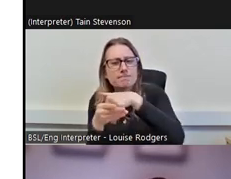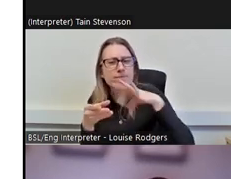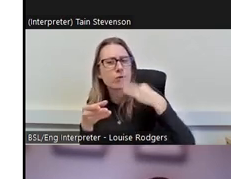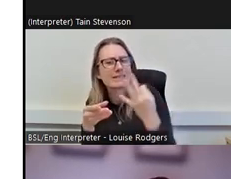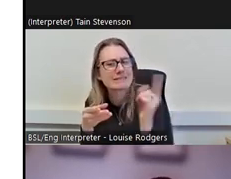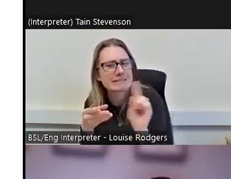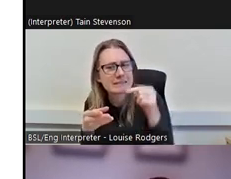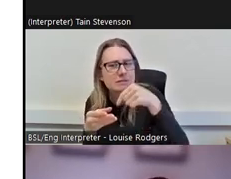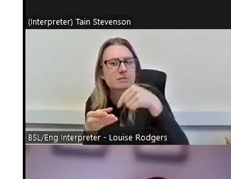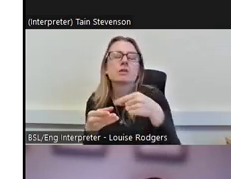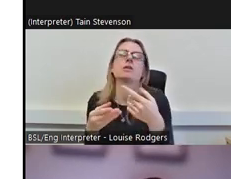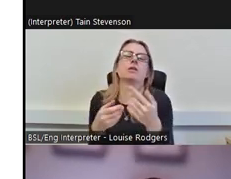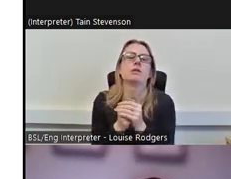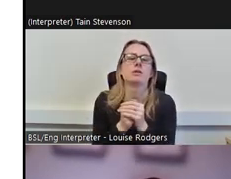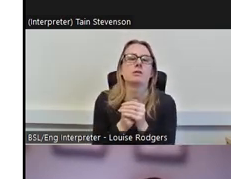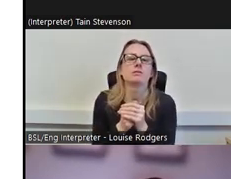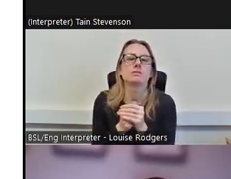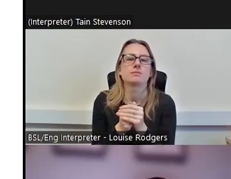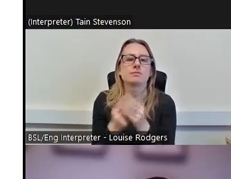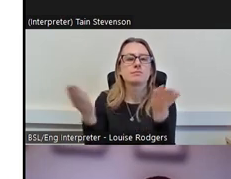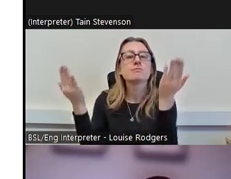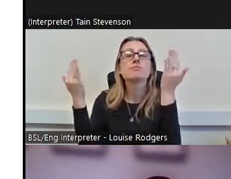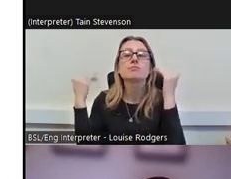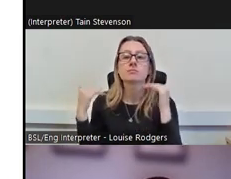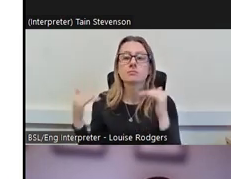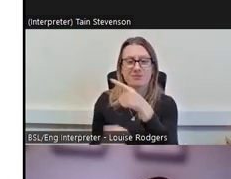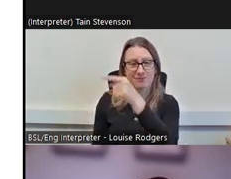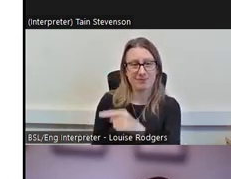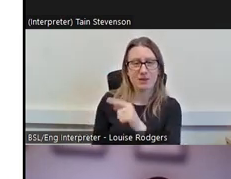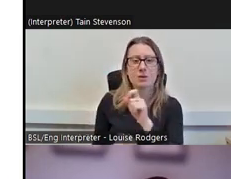I'm going to turn things on its head a little bit and hopefully make people think a little bit when